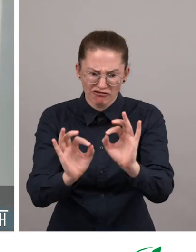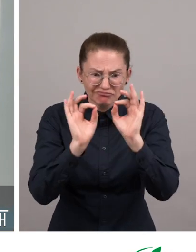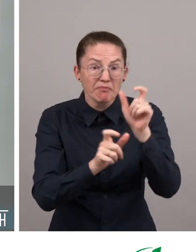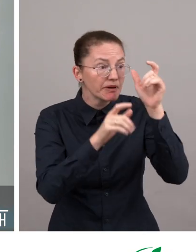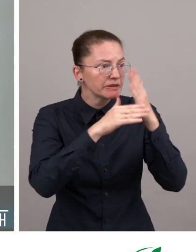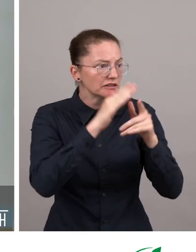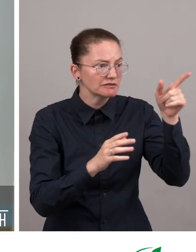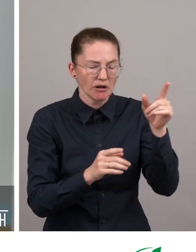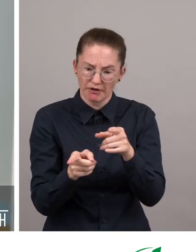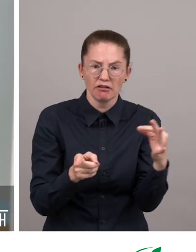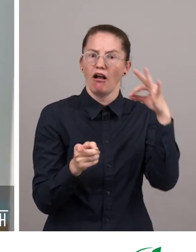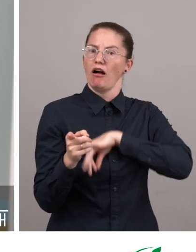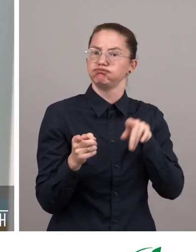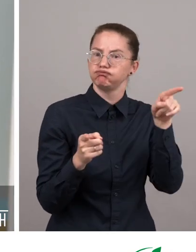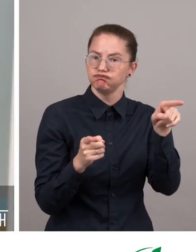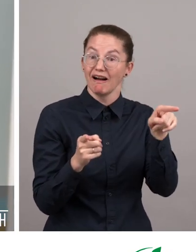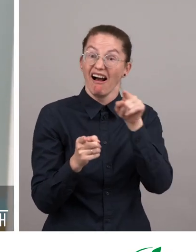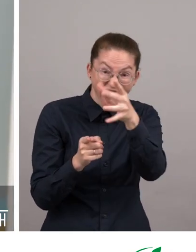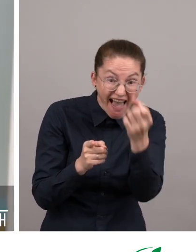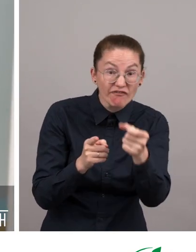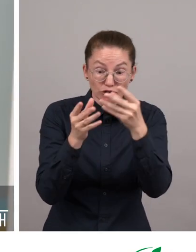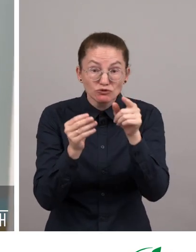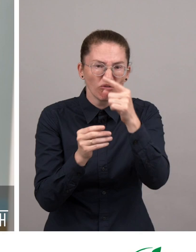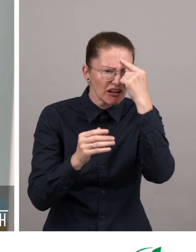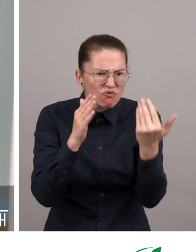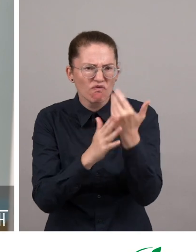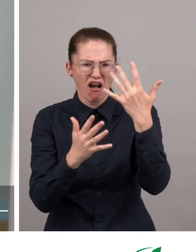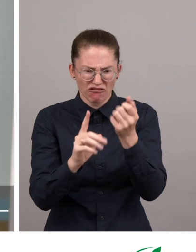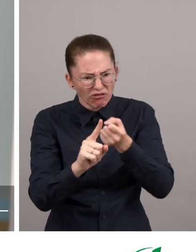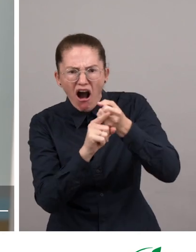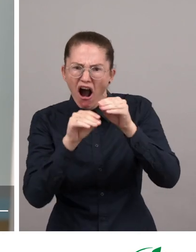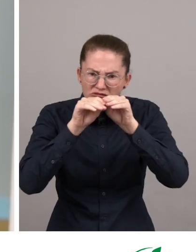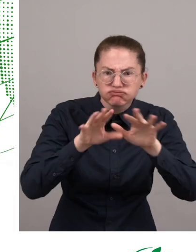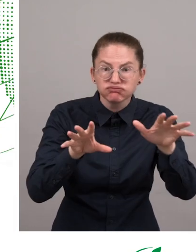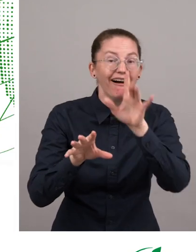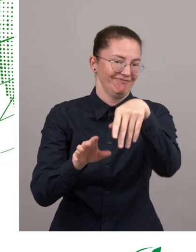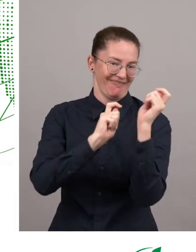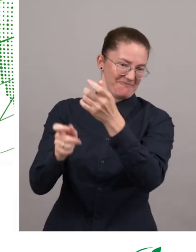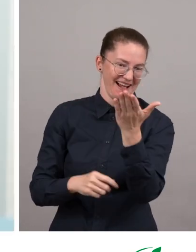if you have an innovative, impactful and scalable solution you should apply. What is ICT?